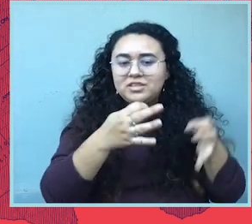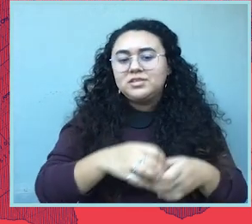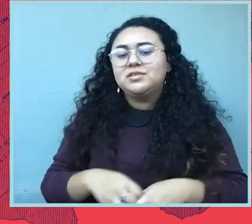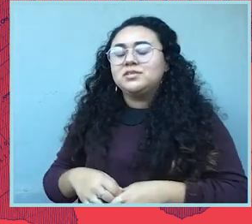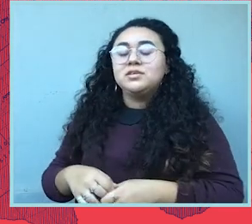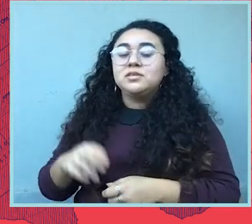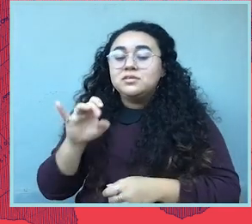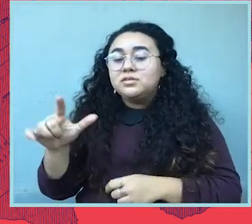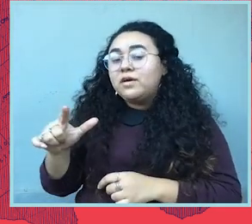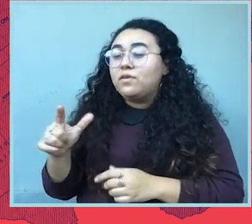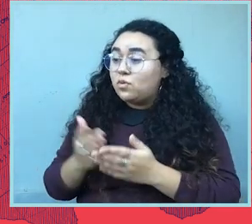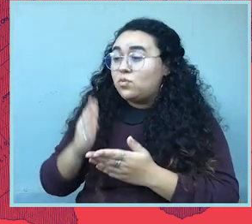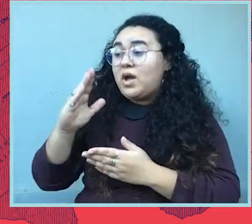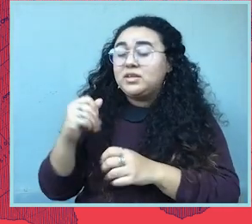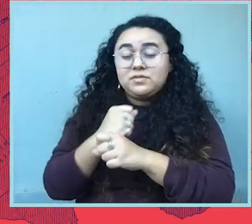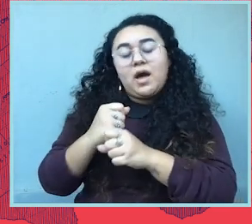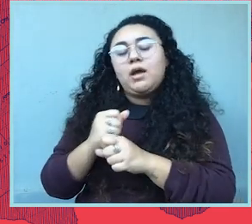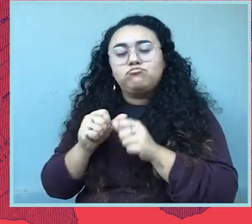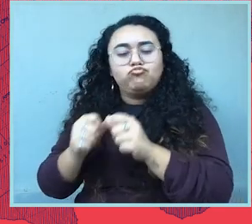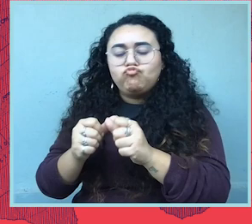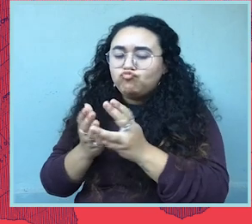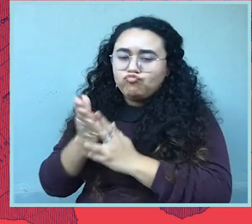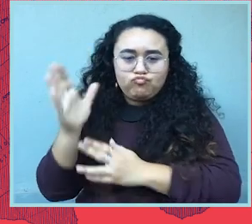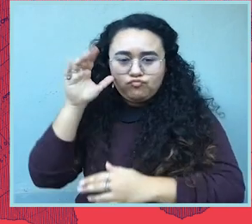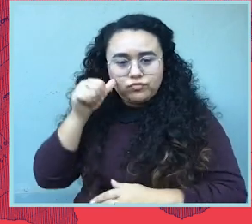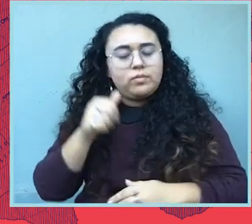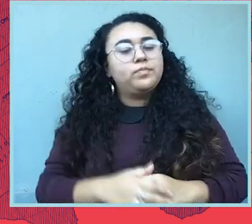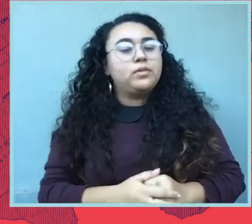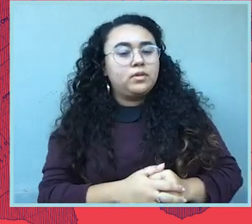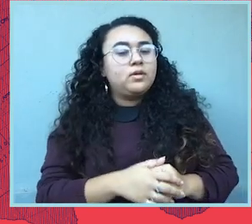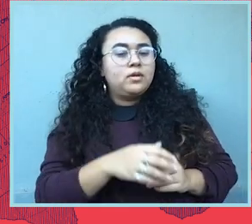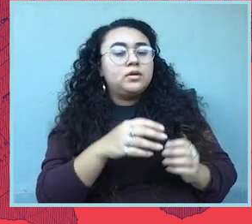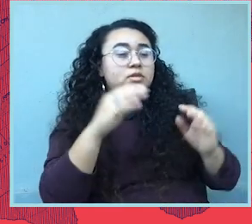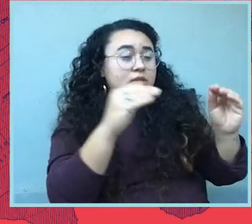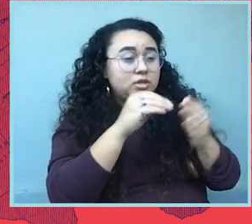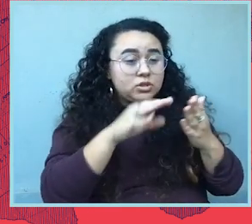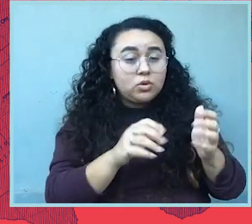Our fight for equality and impartial justice. Fighting for and protecting our civil rights keeps me resilient.